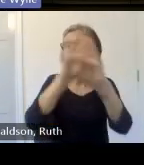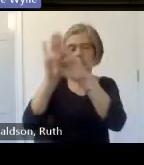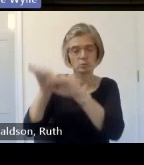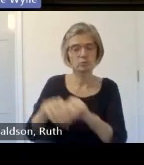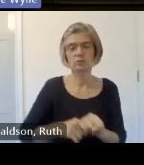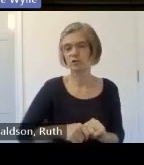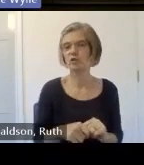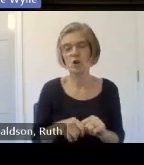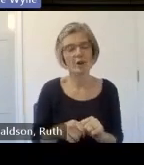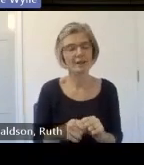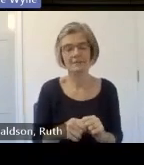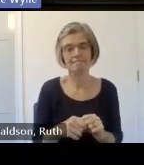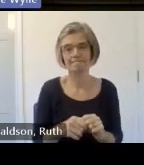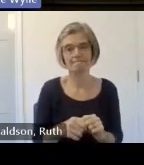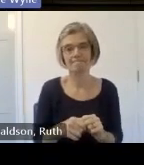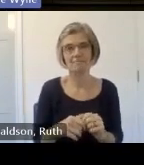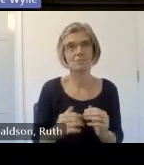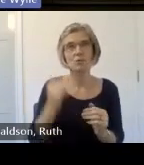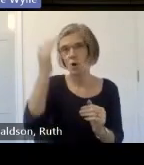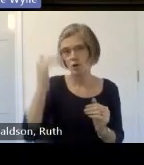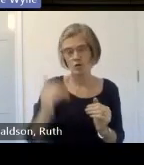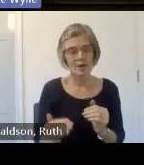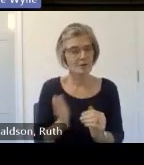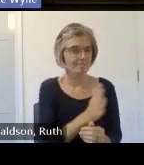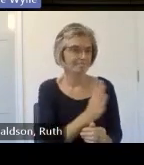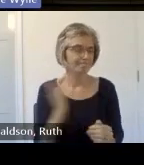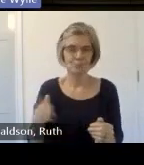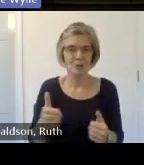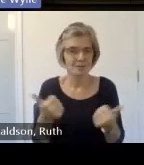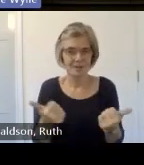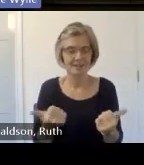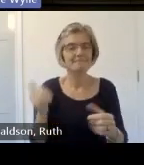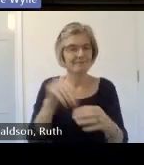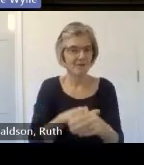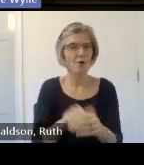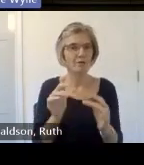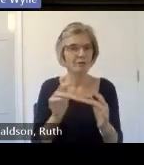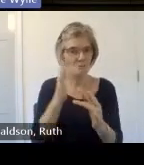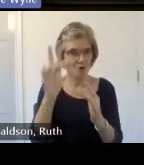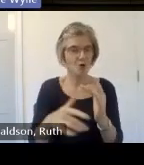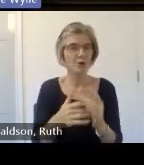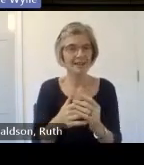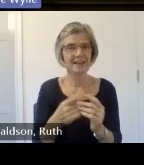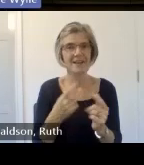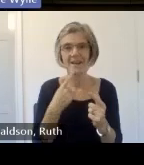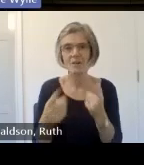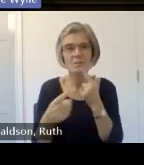anywhere um okay great and to the website to find out more information I assume website